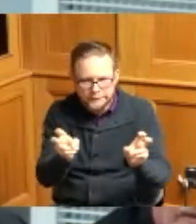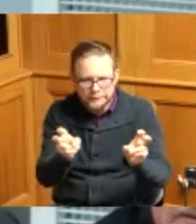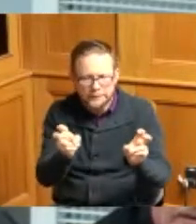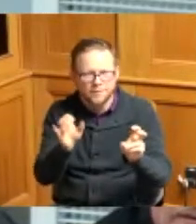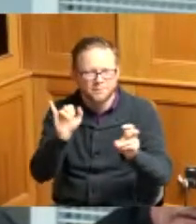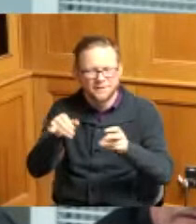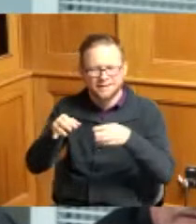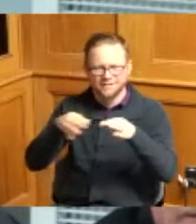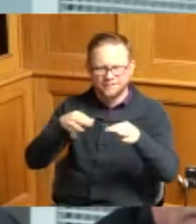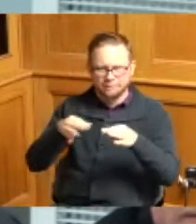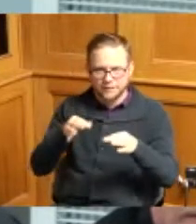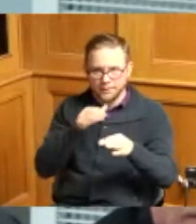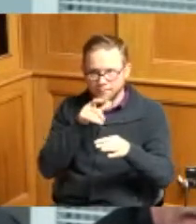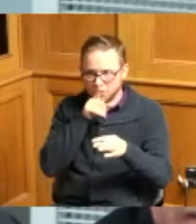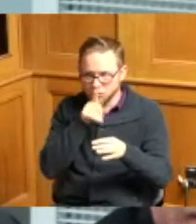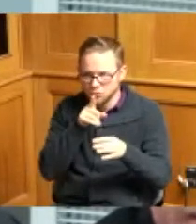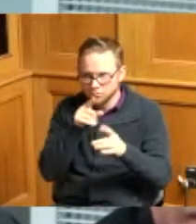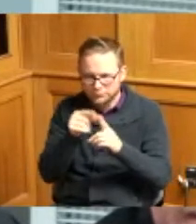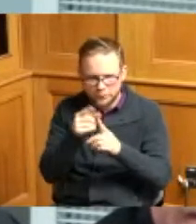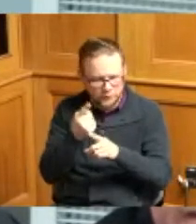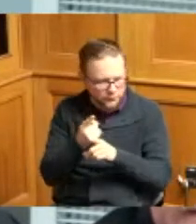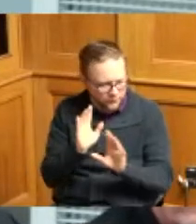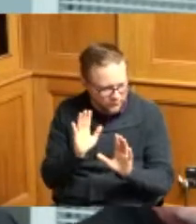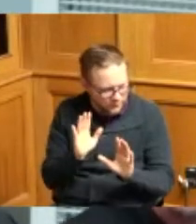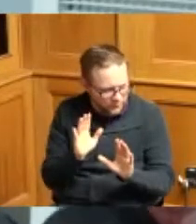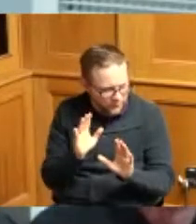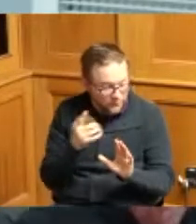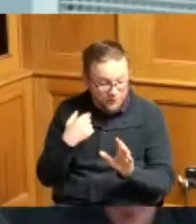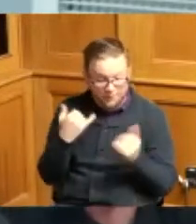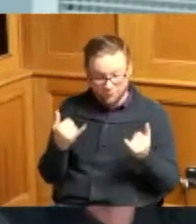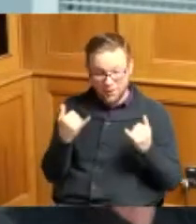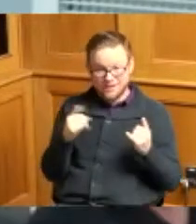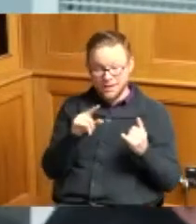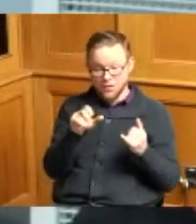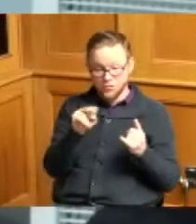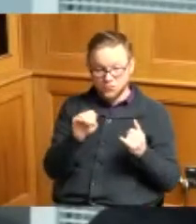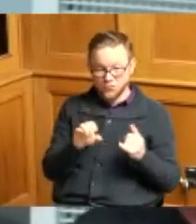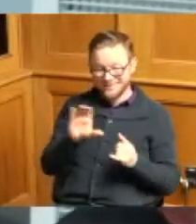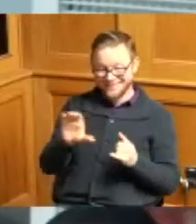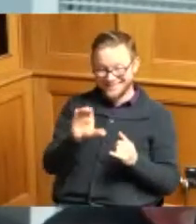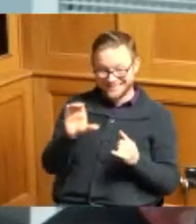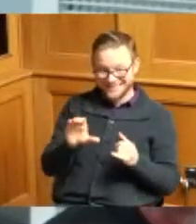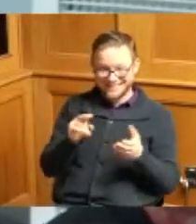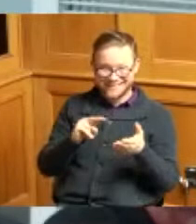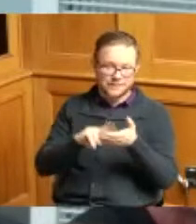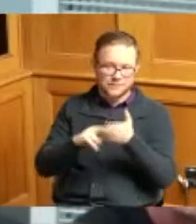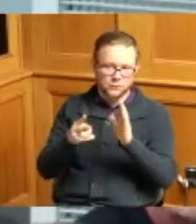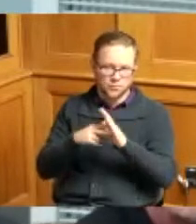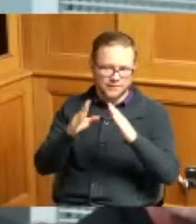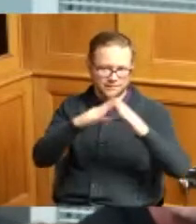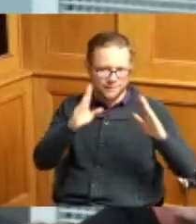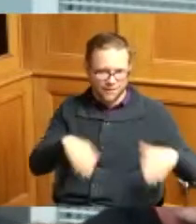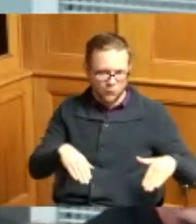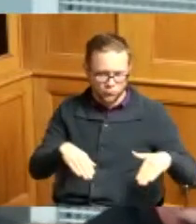I'm not sure what word to use we are we are zone currently c residential but the Symmes Township